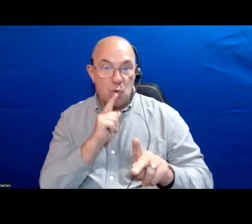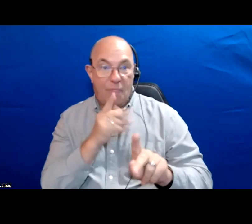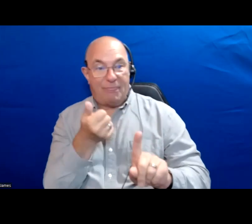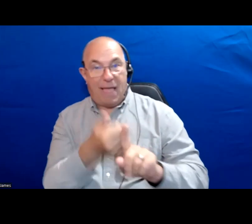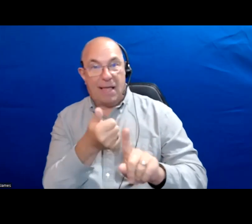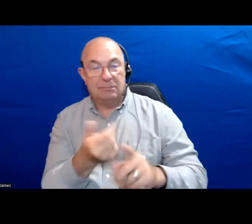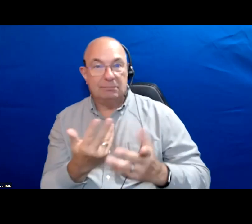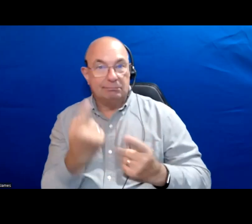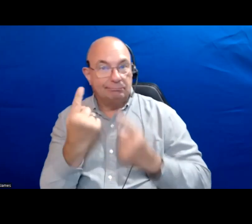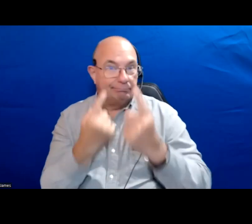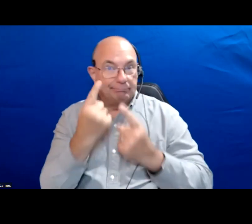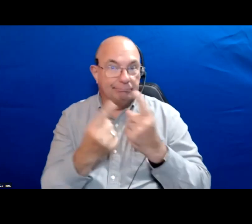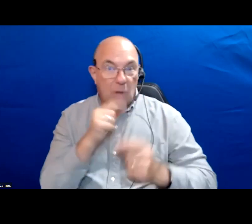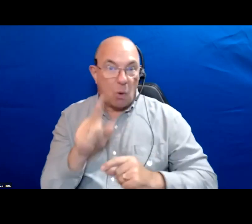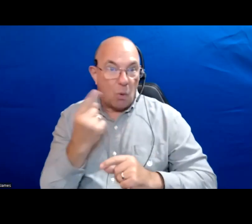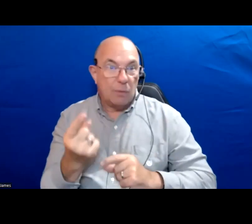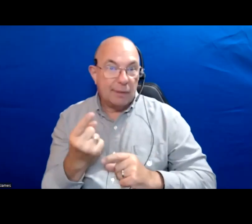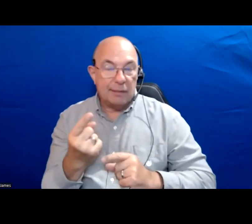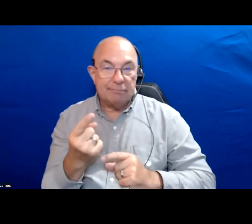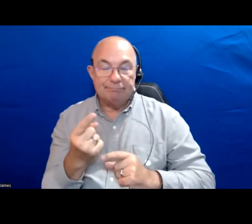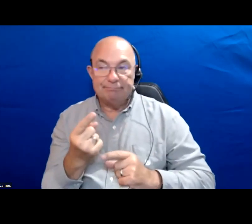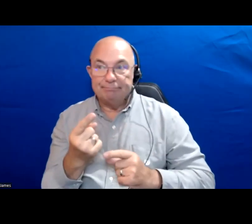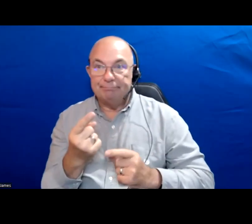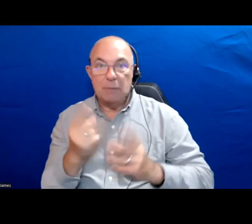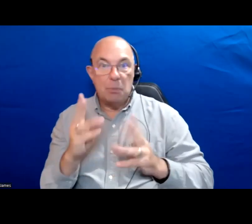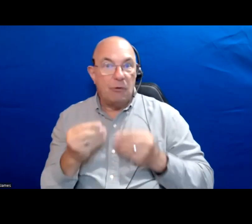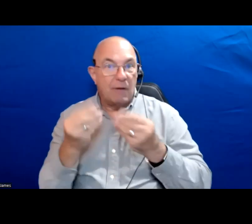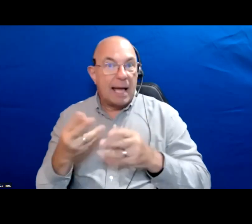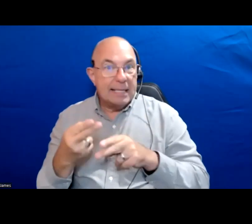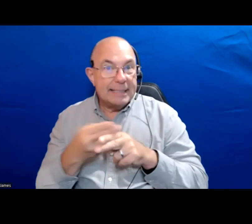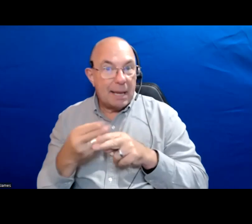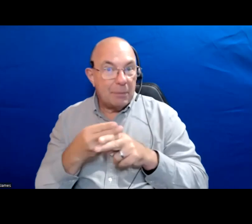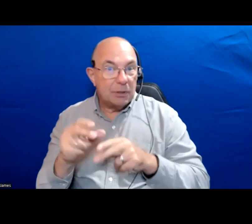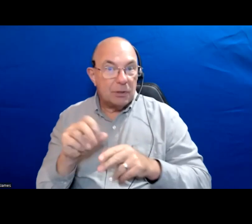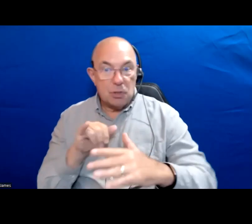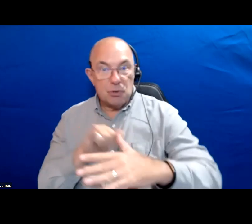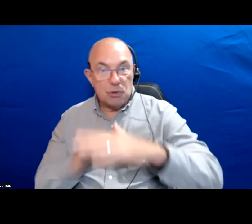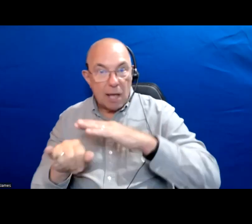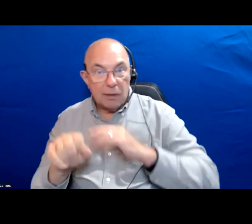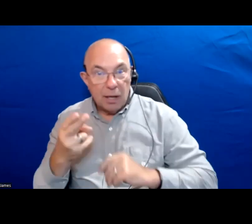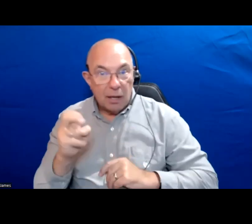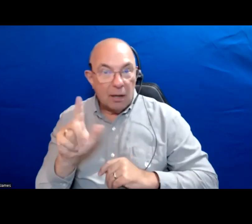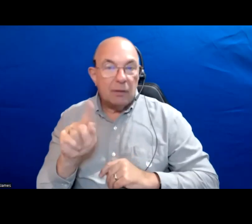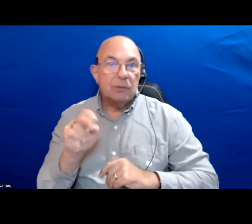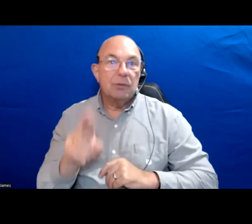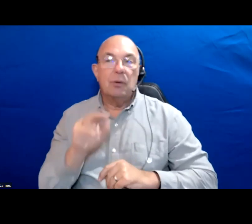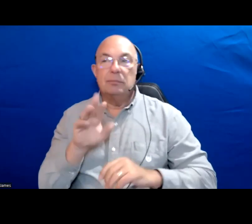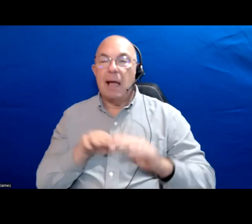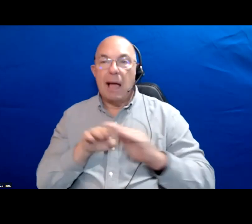Thinking about not just providing temporary shelter or you know access to affordable housing